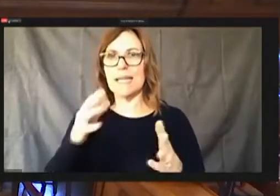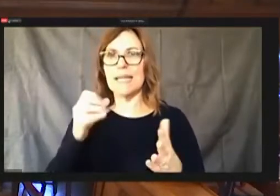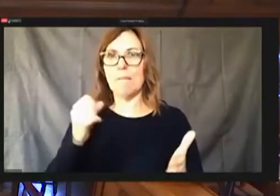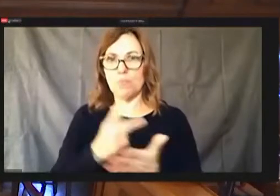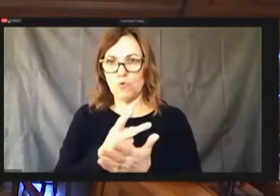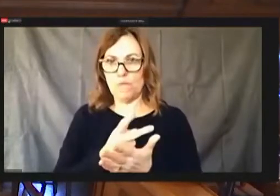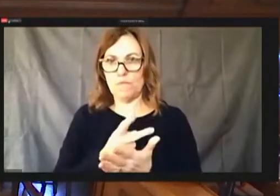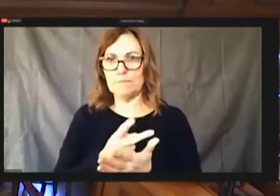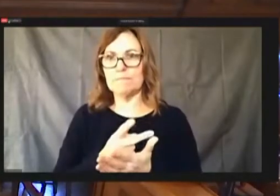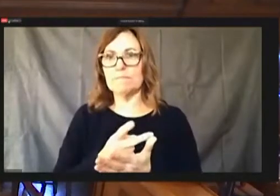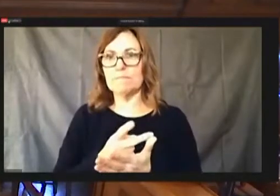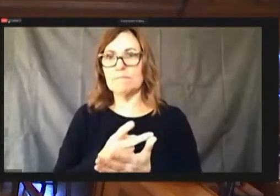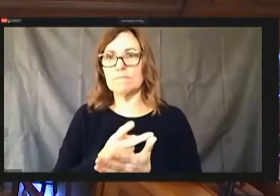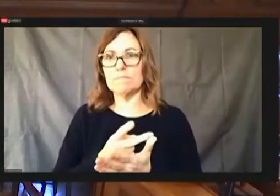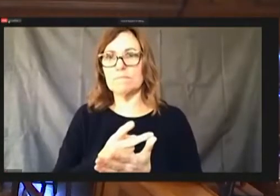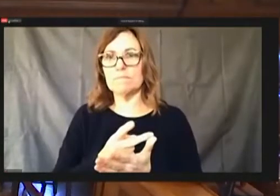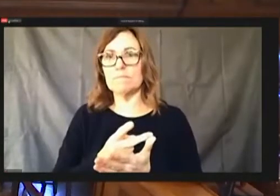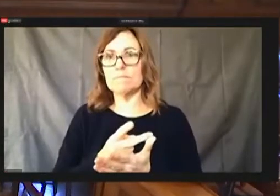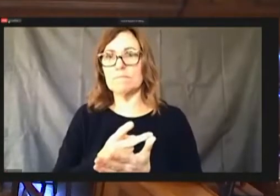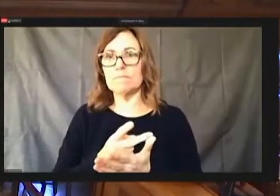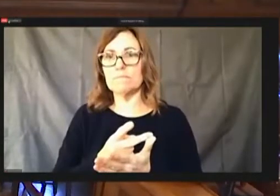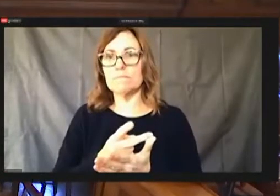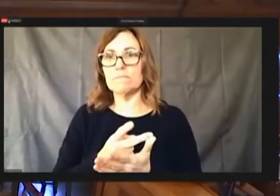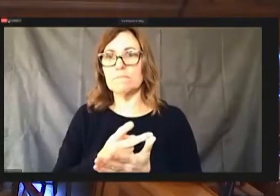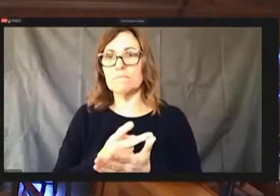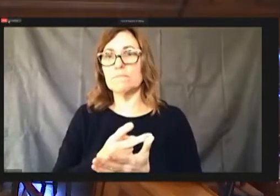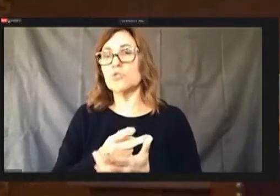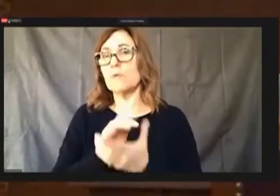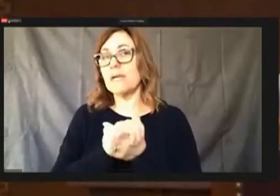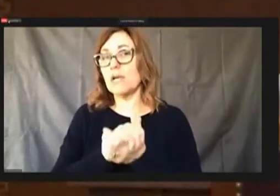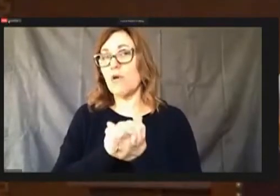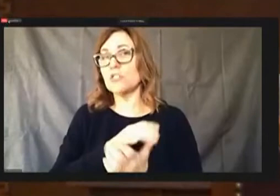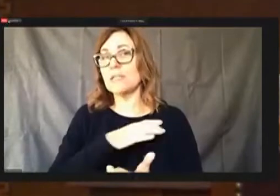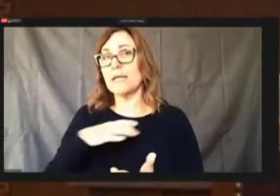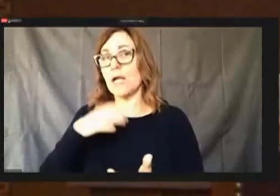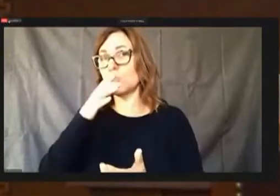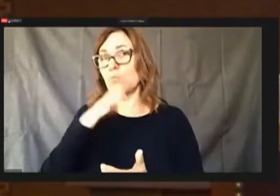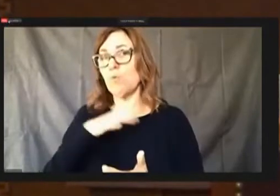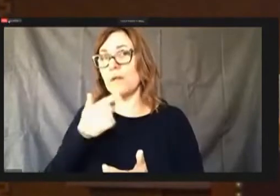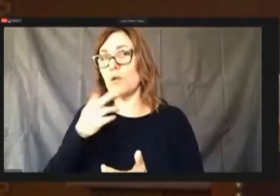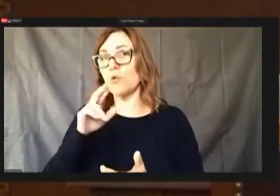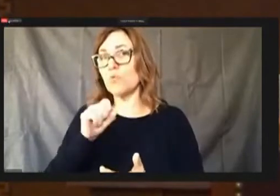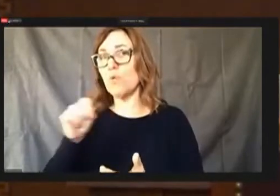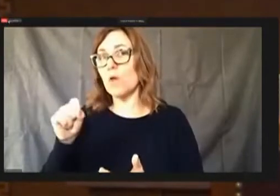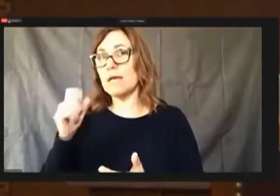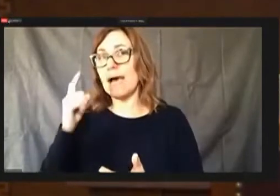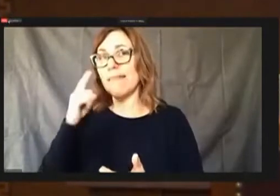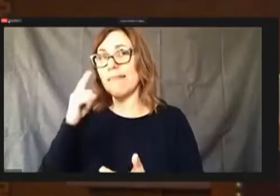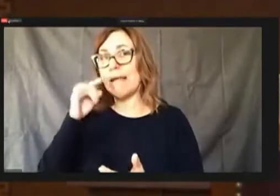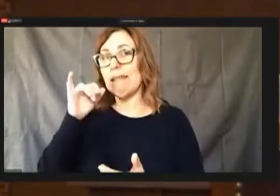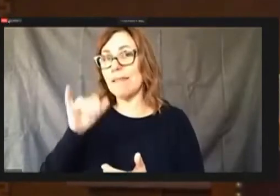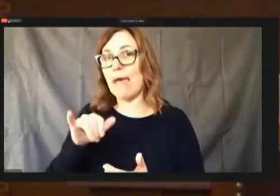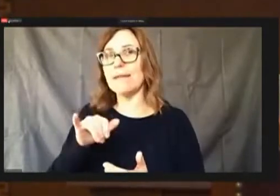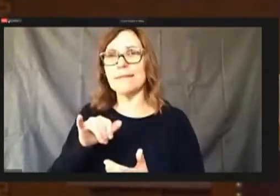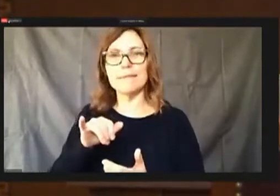Regulations Councilman gross I think that is inconsistent with what you've been saying and I think it's going to help all of our districts.